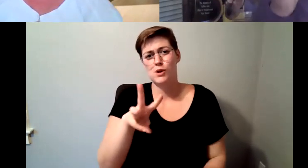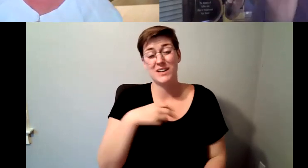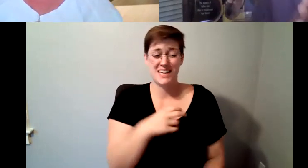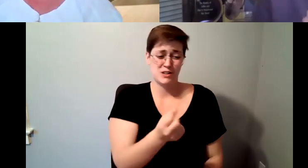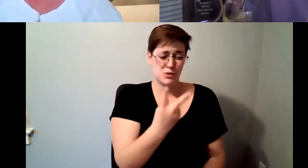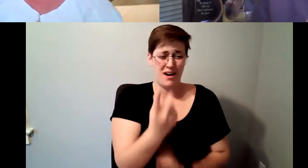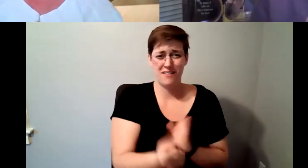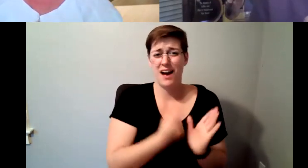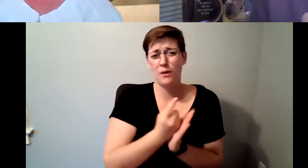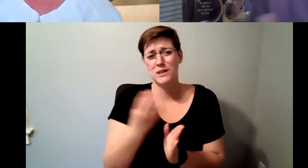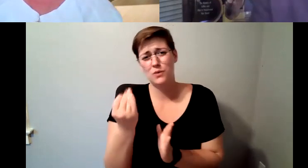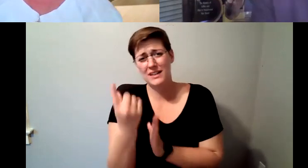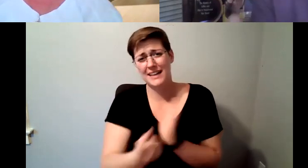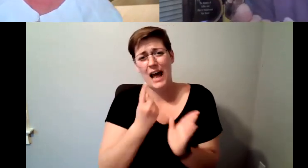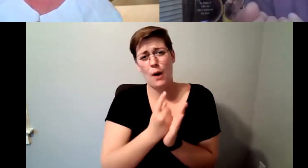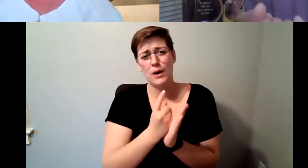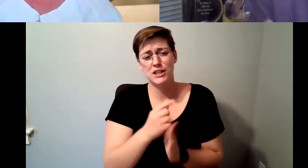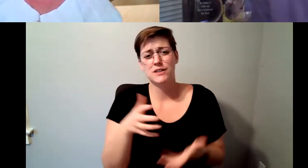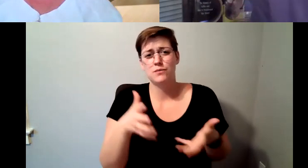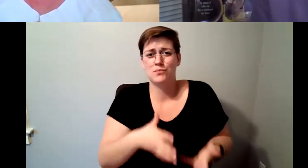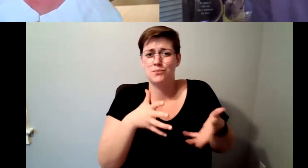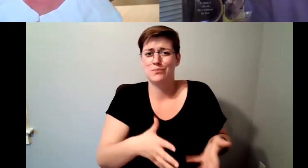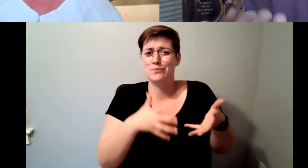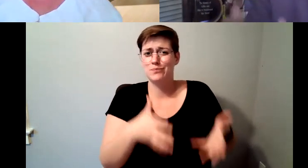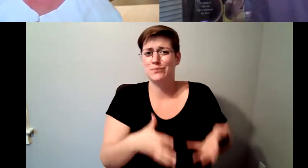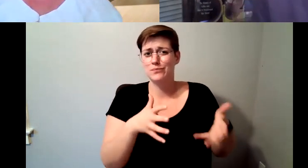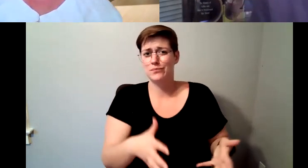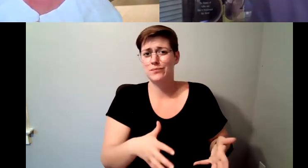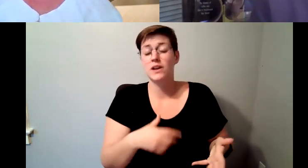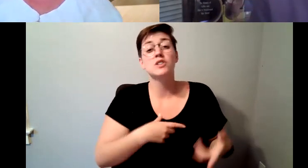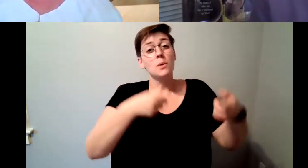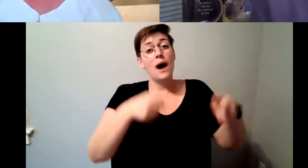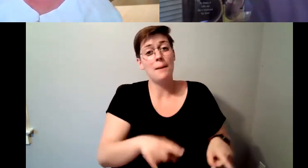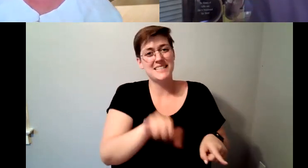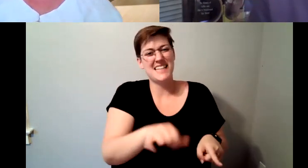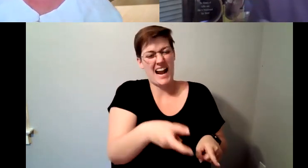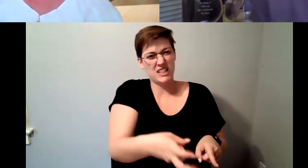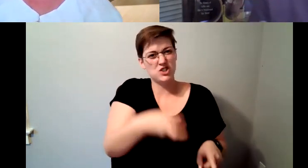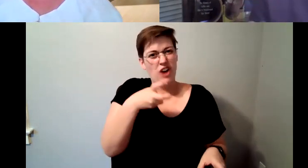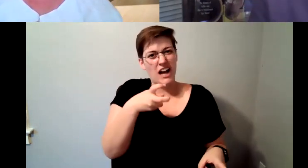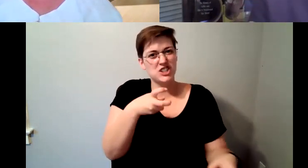and so. D. Major Cohen: What happens is that the extraction what is pulled out of those coffee grounds